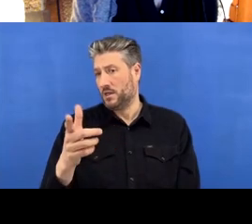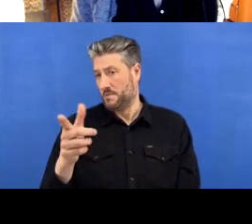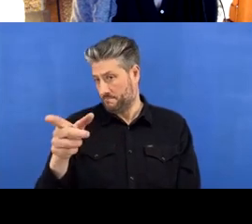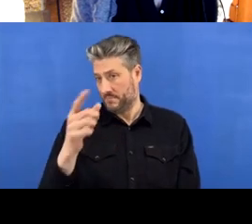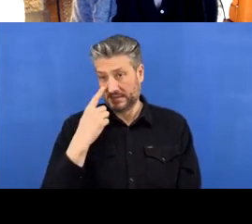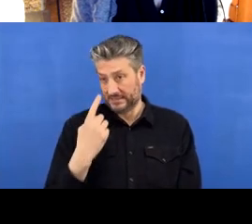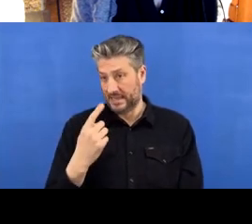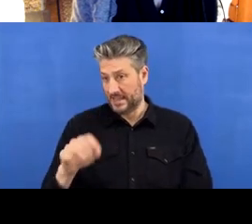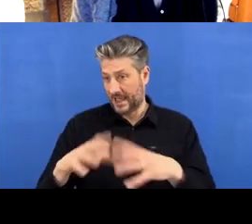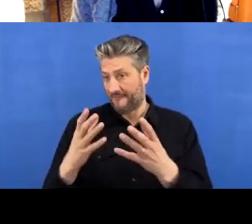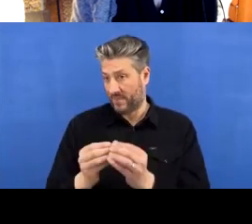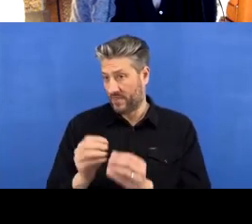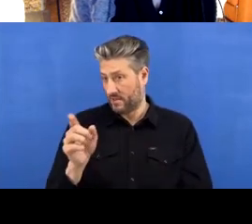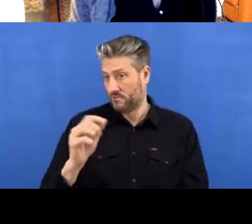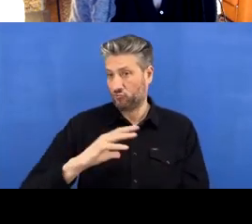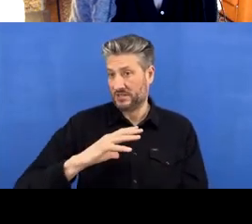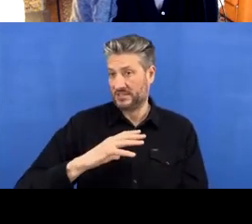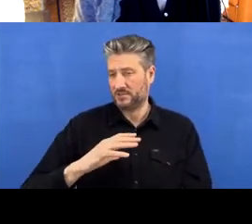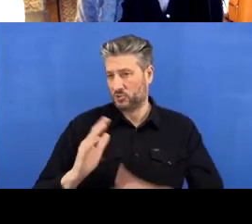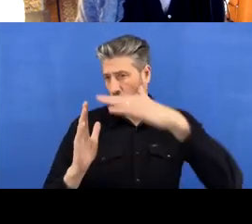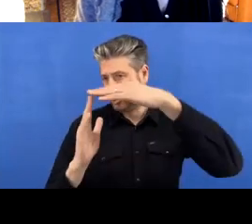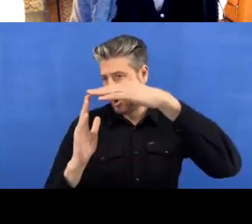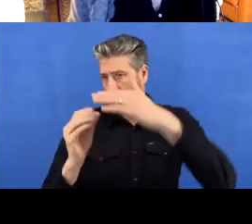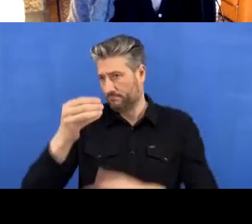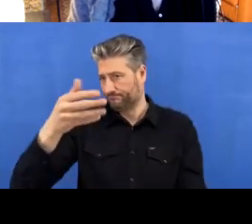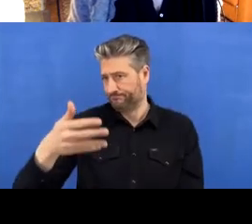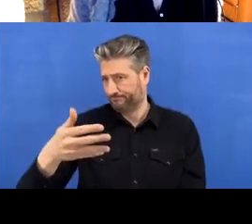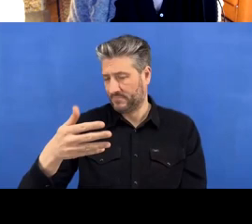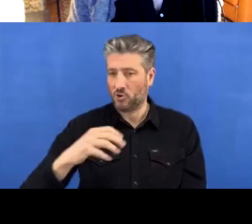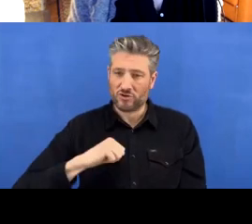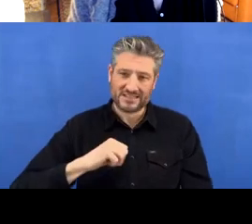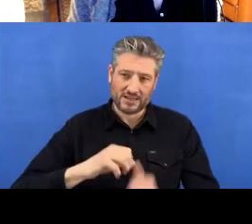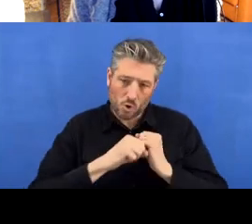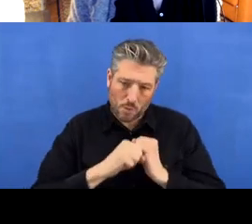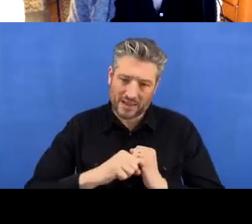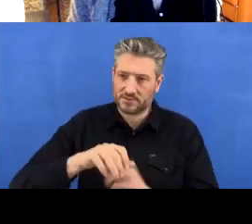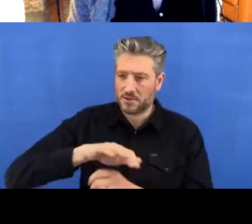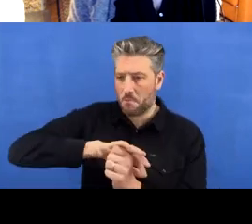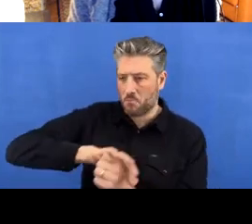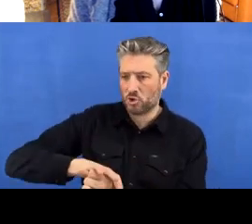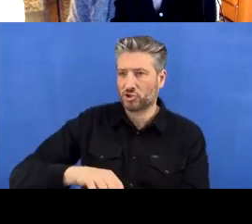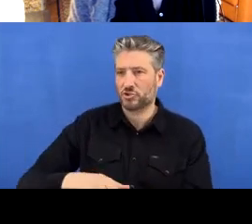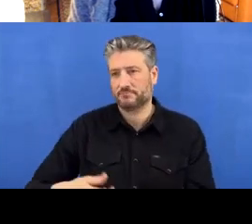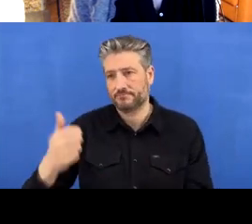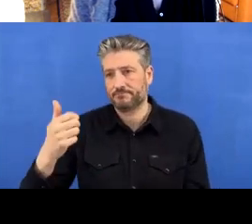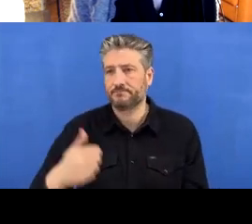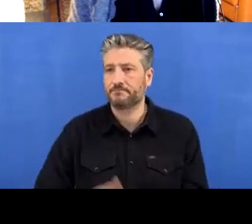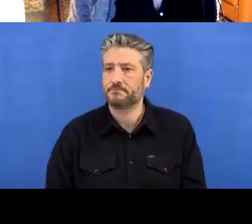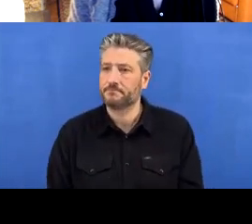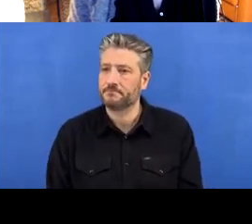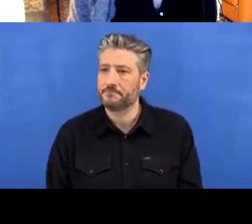to be committed and pushed. So I can select everything